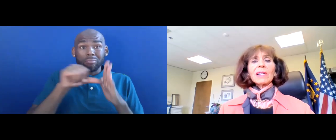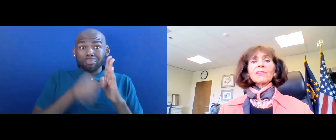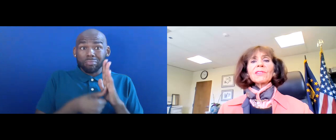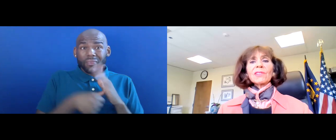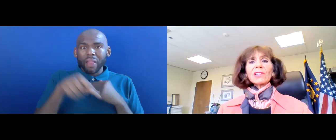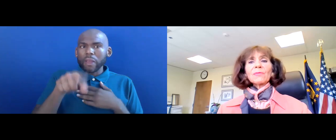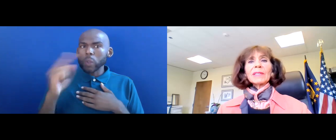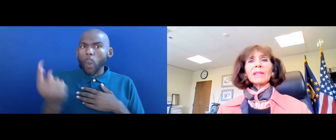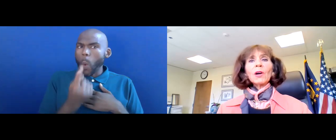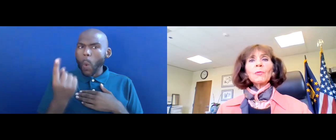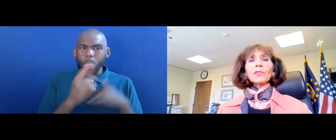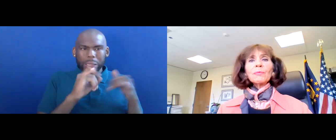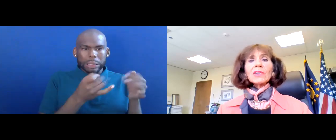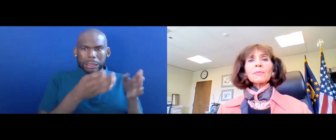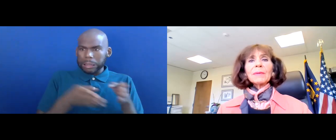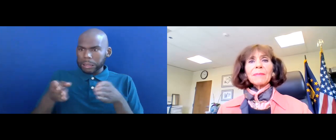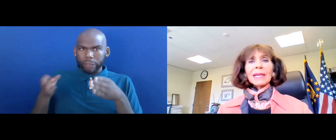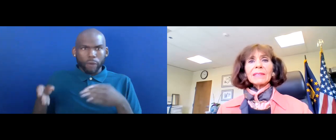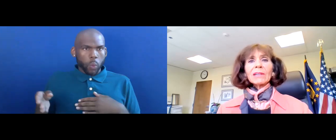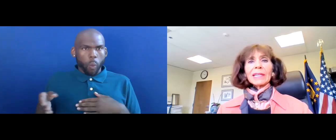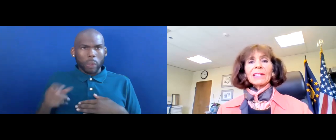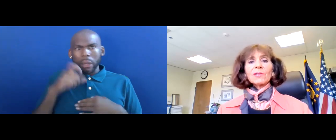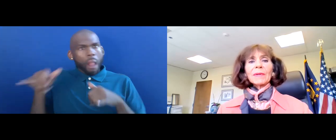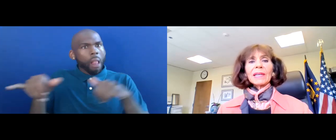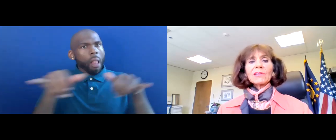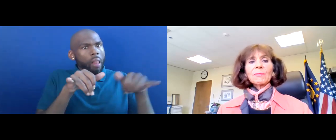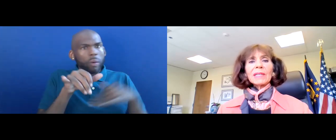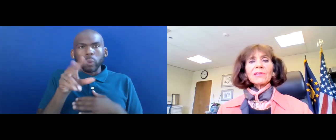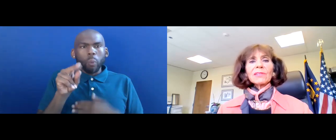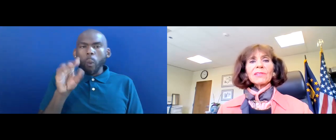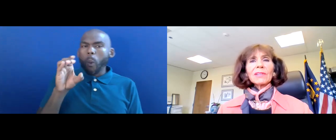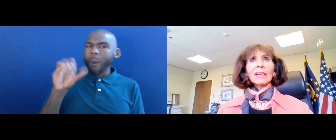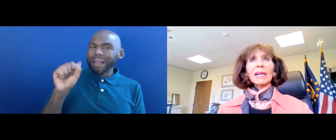INDIVIDUALIZED ASSESSMENT, WHICH MUST BE MADE ON A CASE-BY-CASE BASIS.